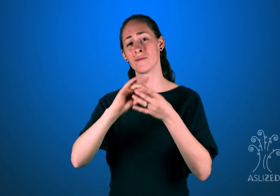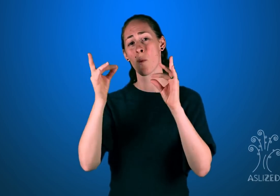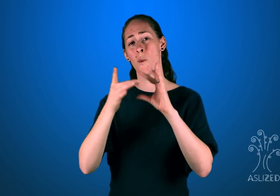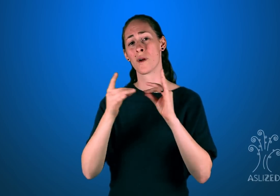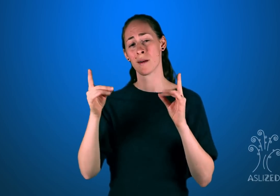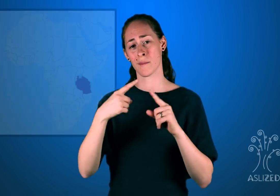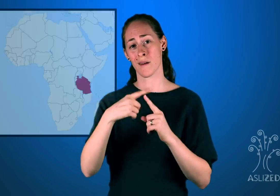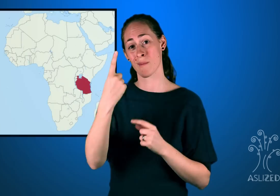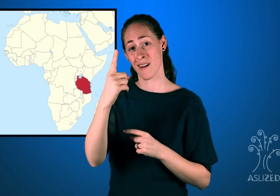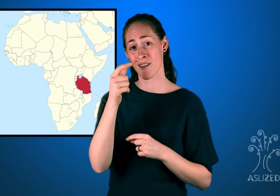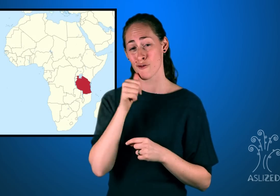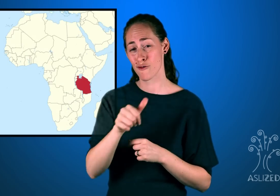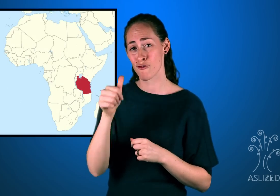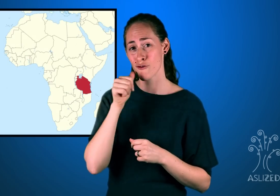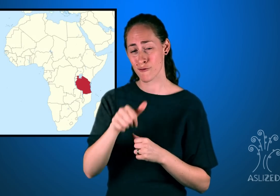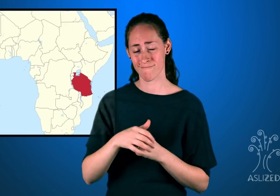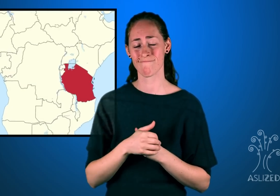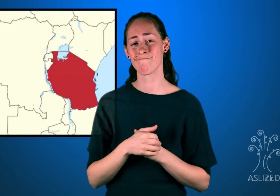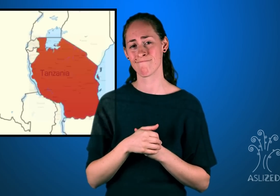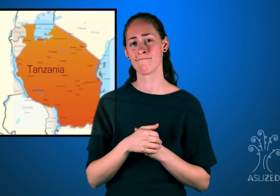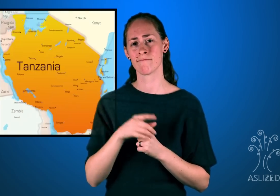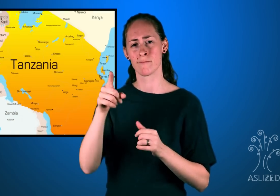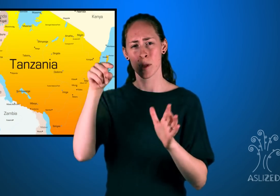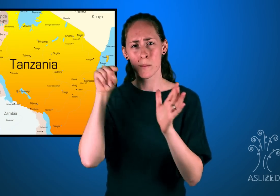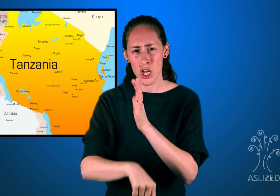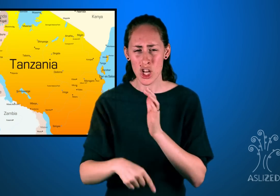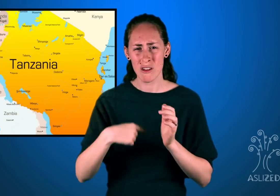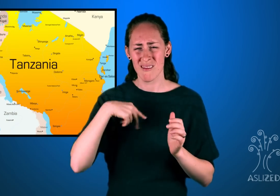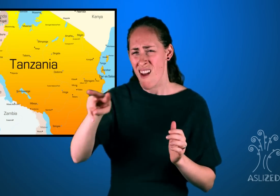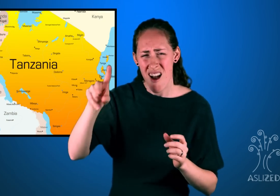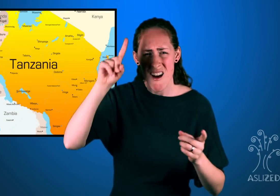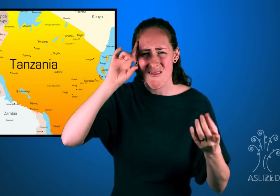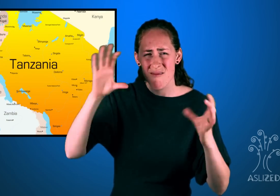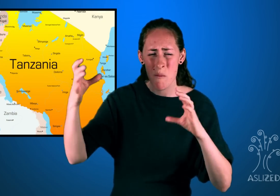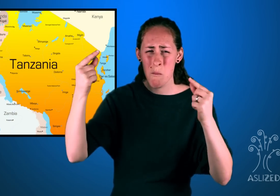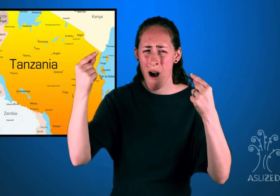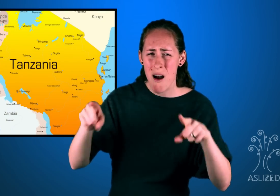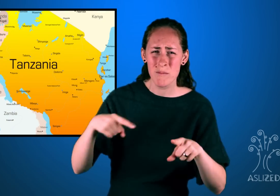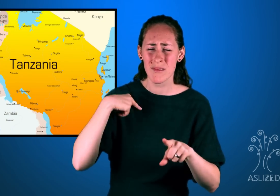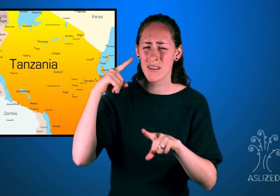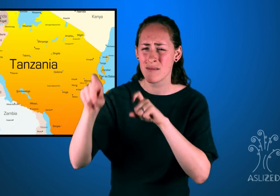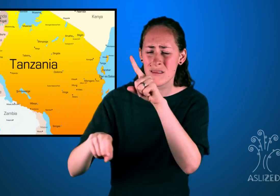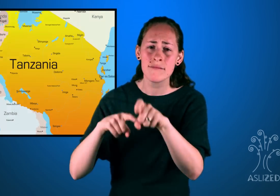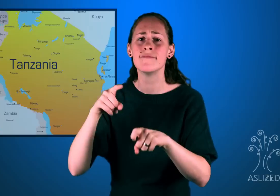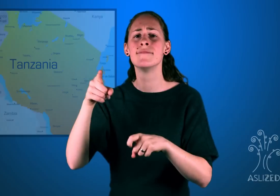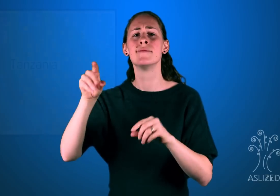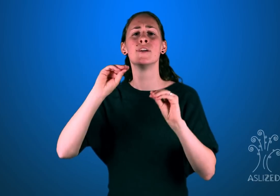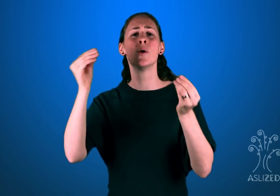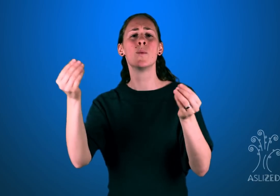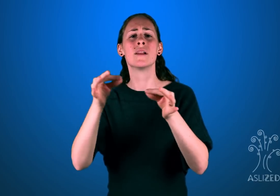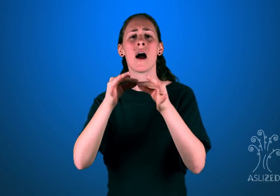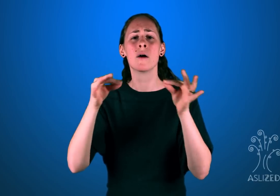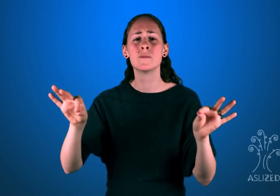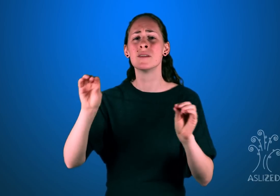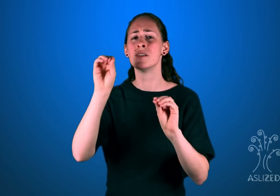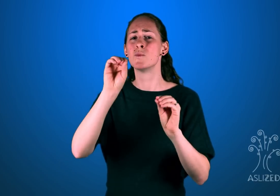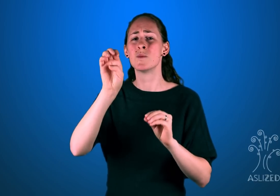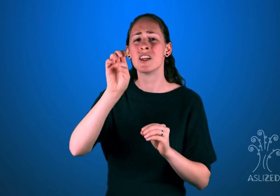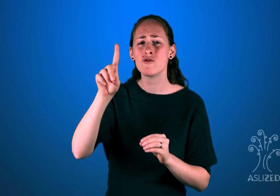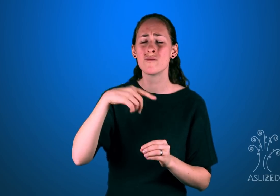something like this could happen, I was told that she did not have access to education or language